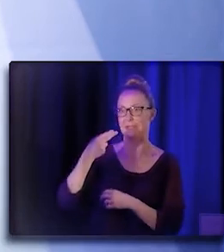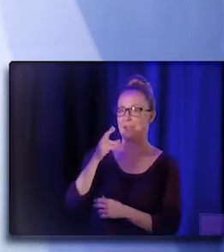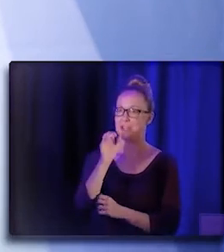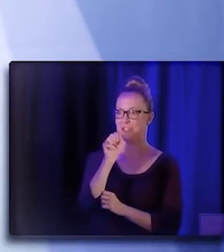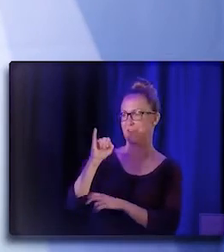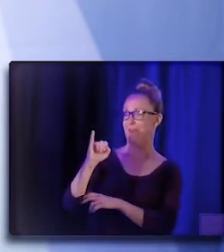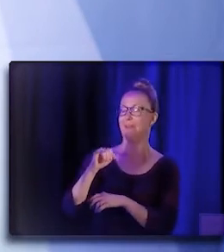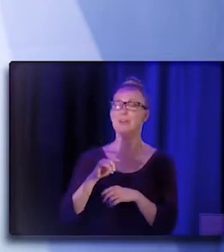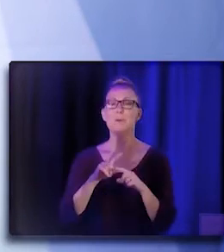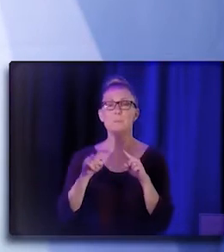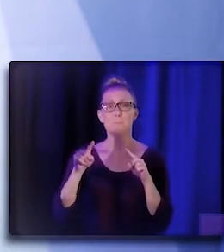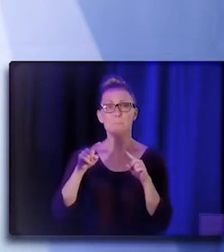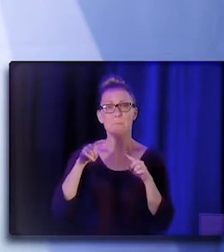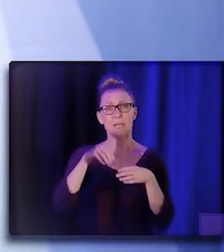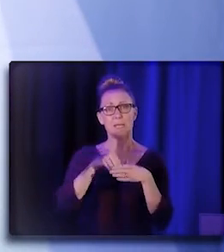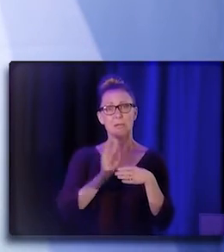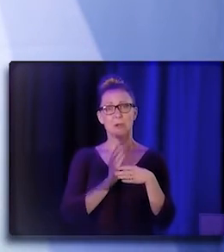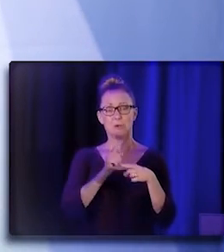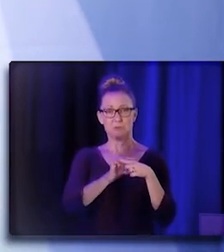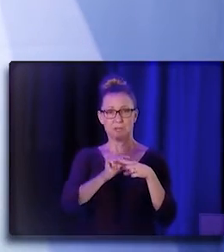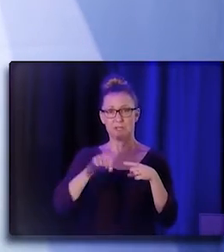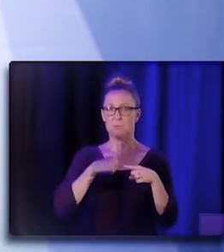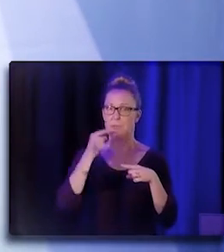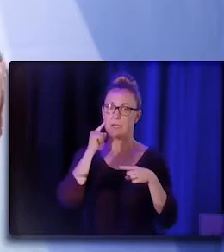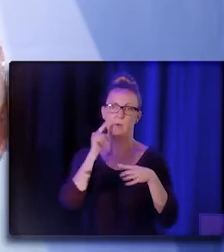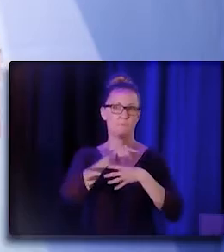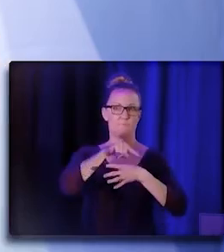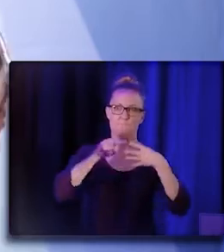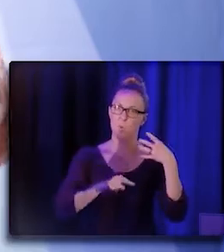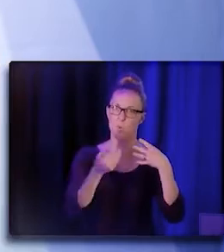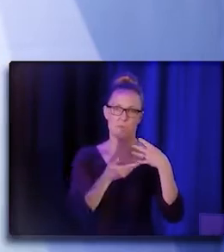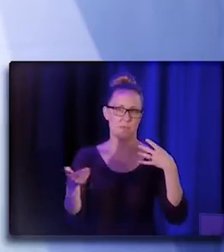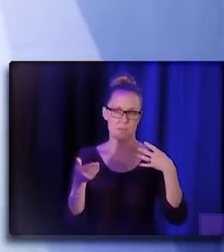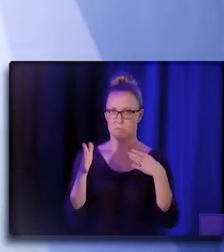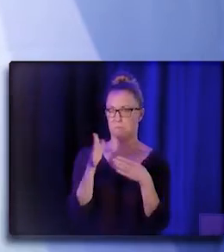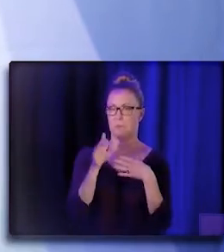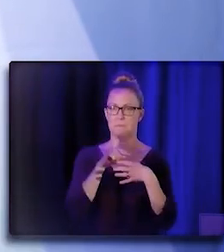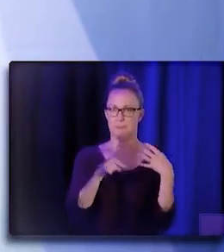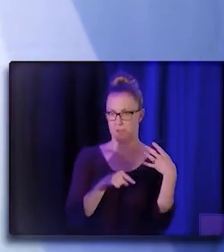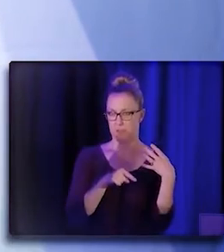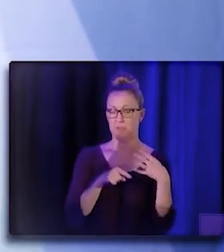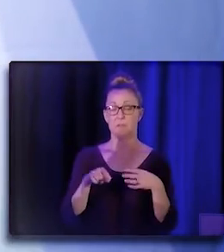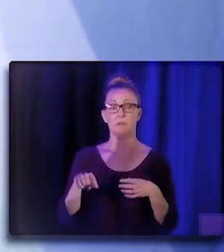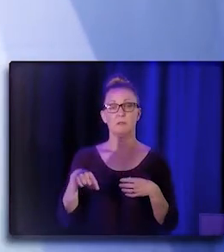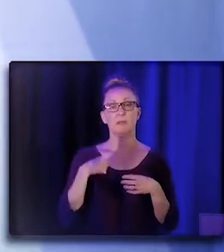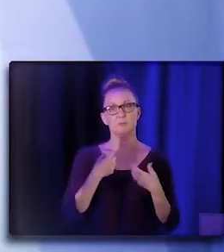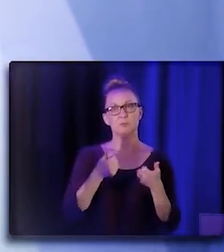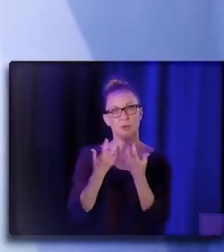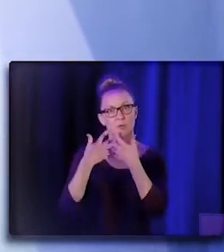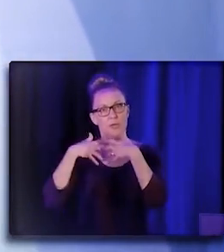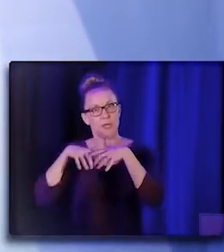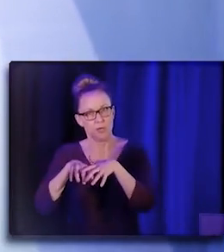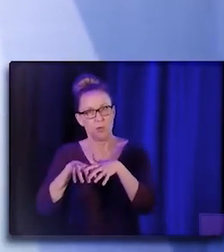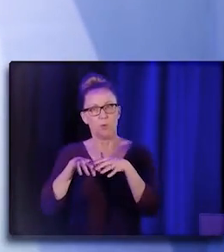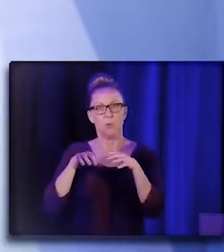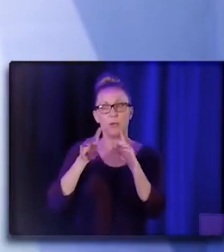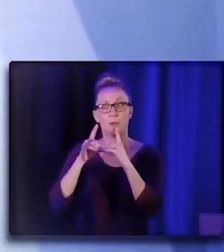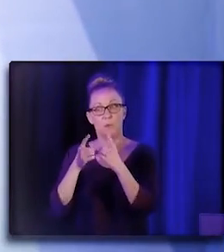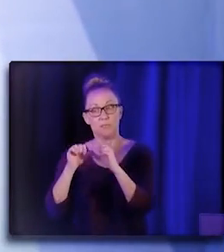you know, we've been hearing four main themes, you know, as we, you know, work towards integration. So folks are saying, you know, I have a lot of stats today,